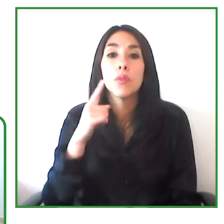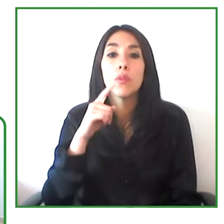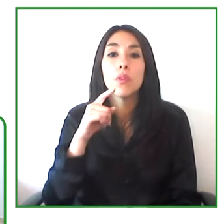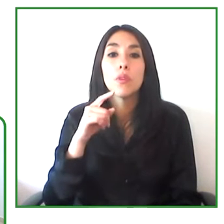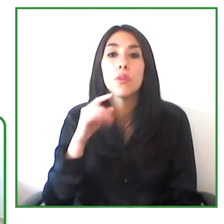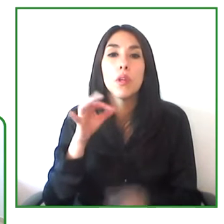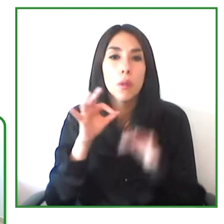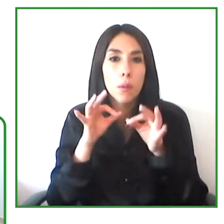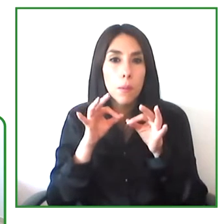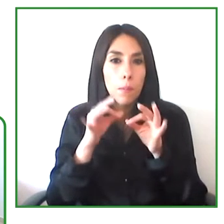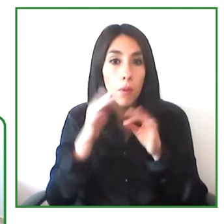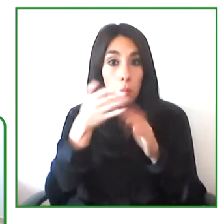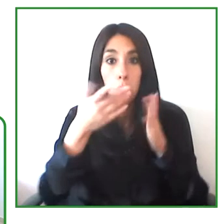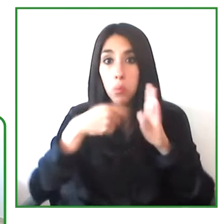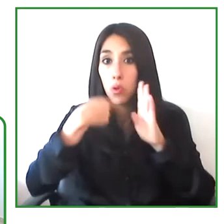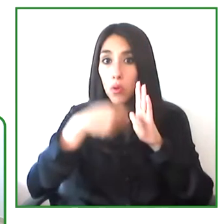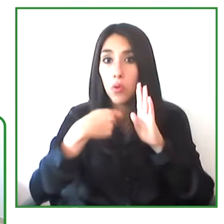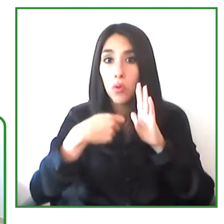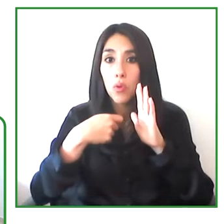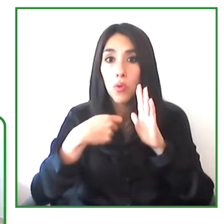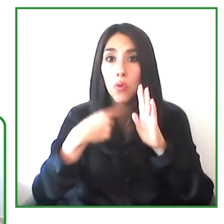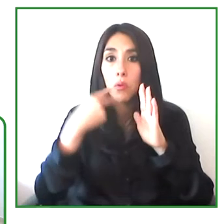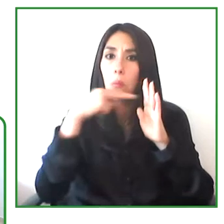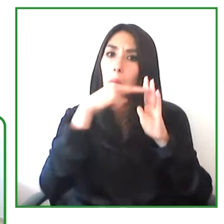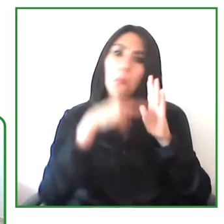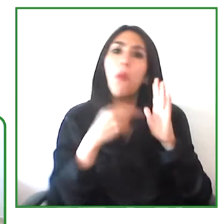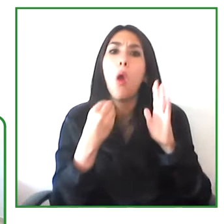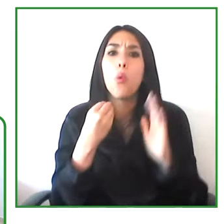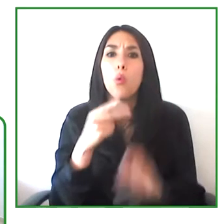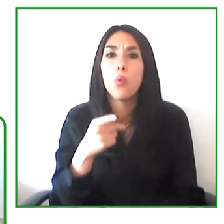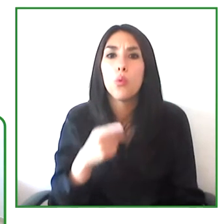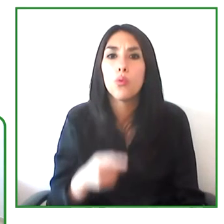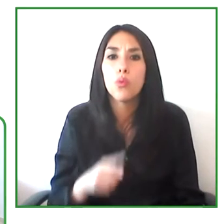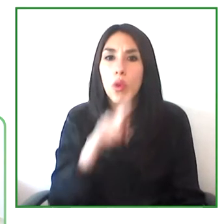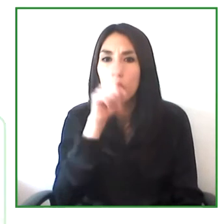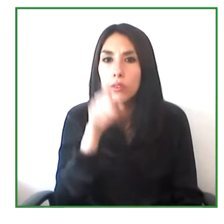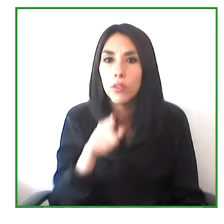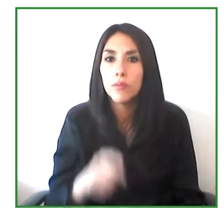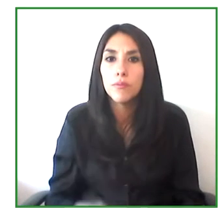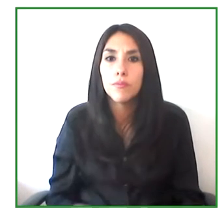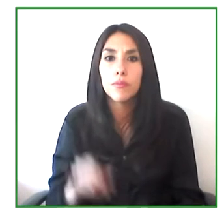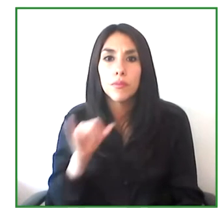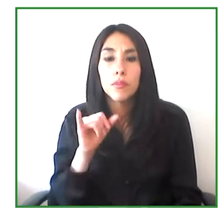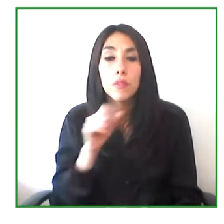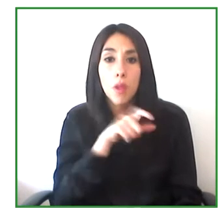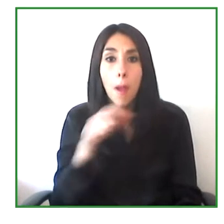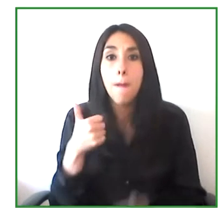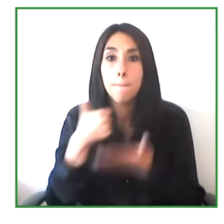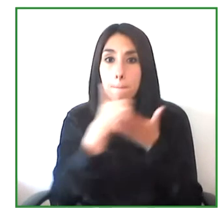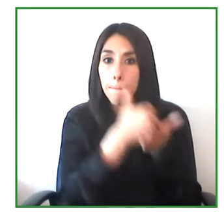the pilot project that we've launched in Chile doesn't stop there. How can we make our pilot projects more sustainable?